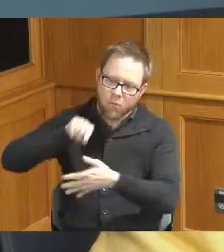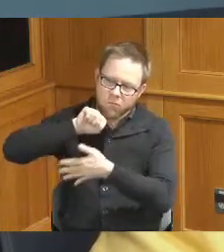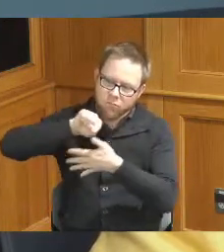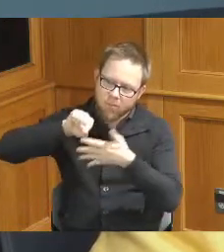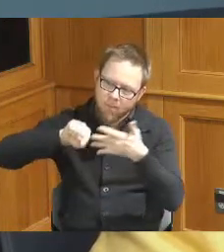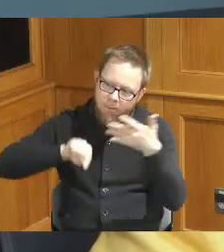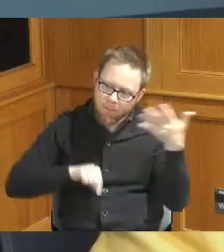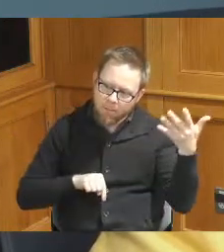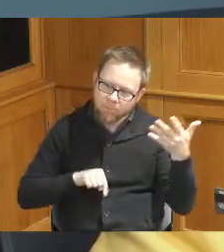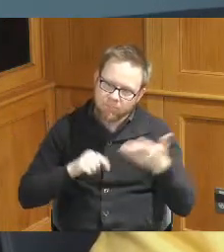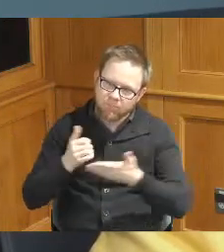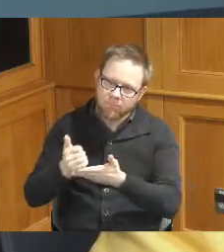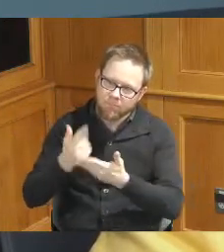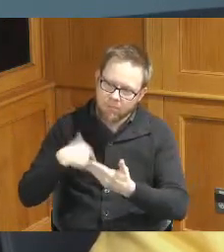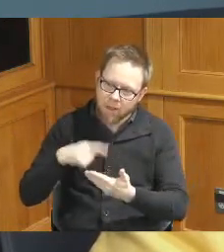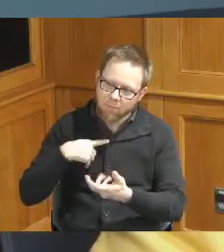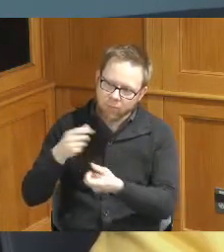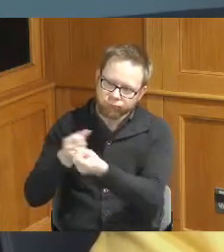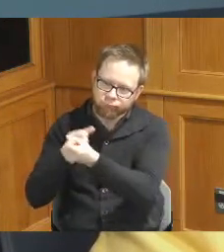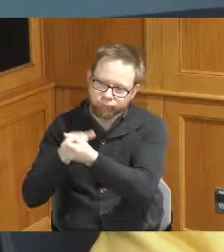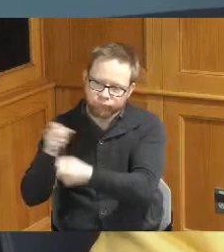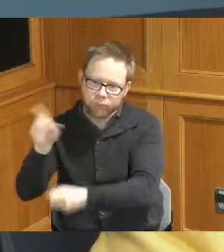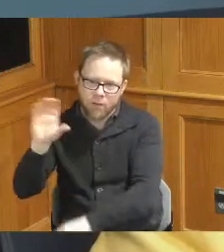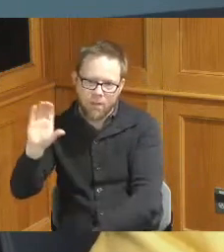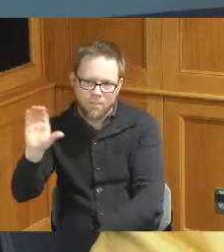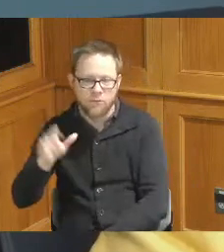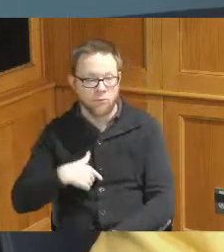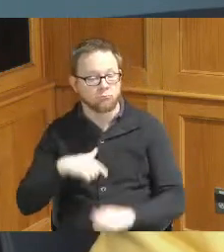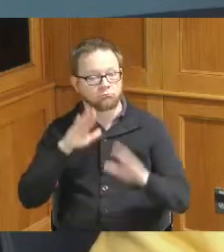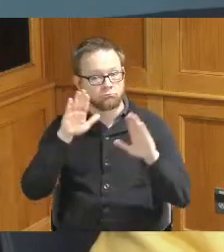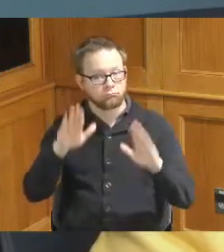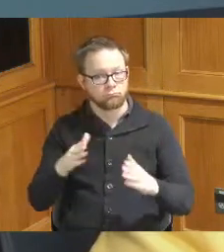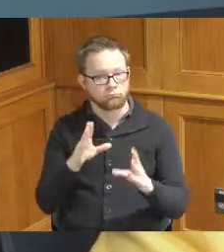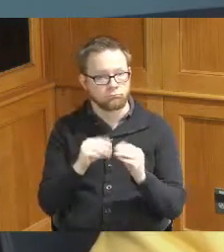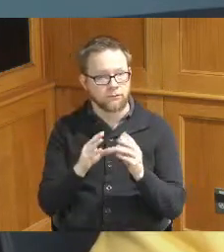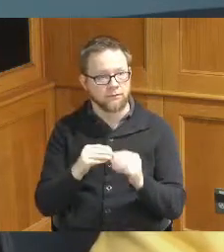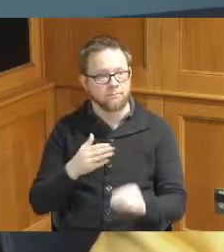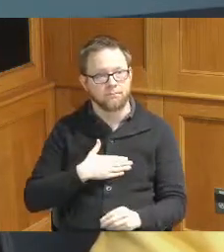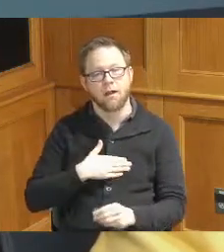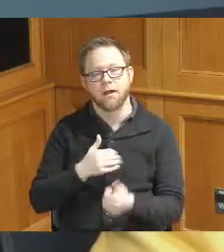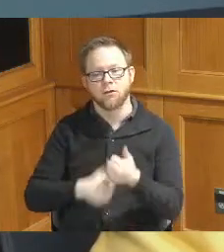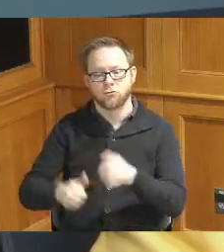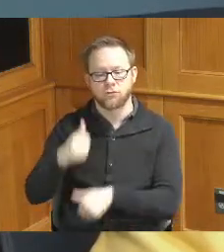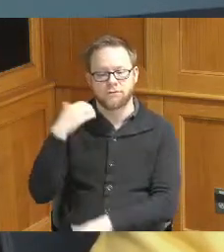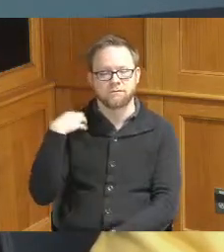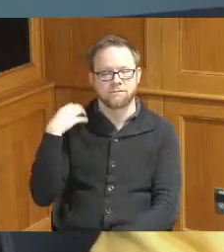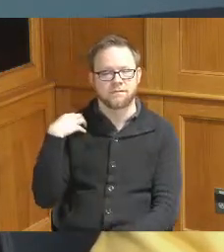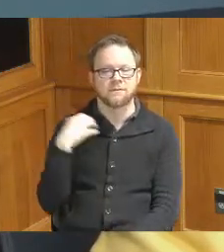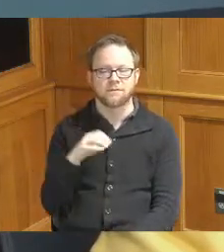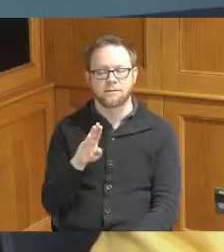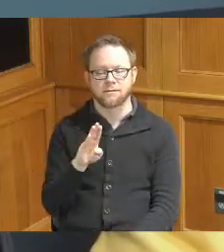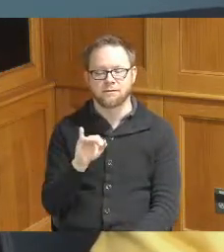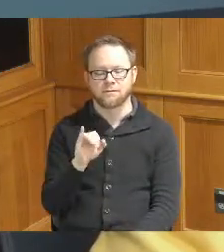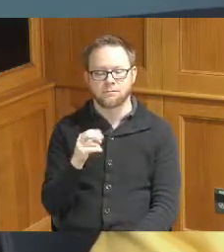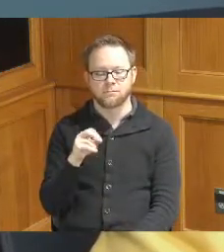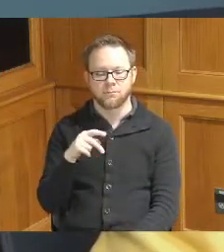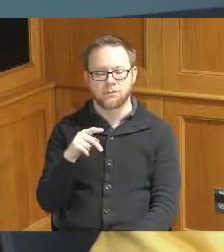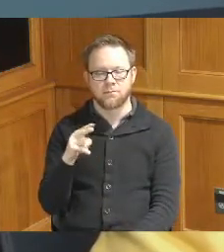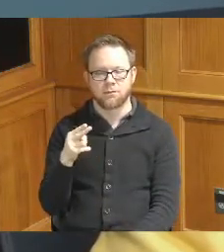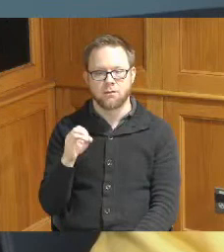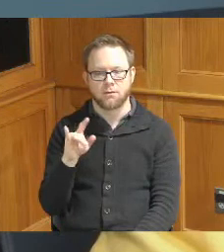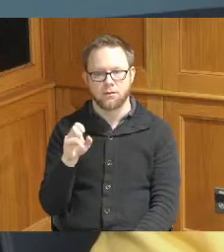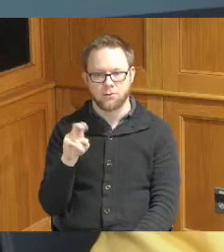Columbus so it was a great meeting my chief of staff Bishop Hilton attended the the tour the